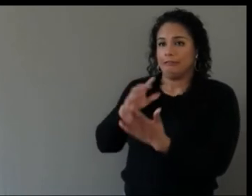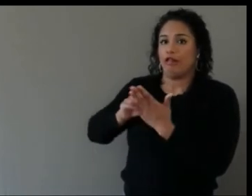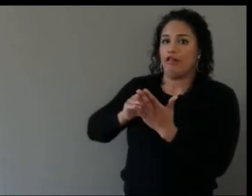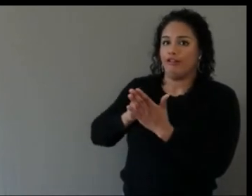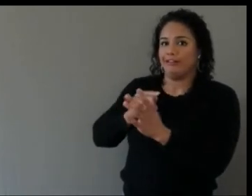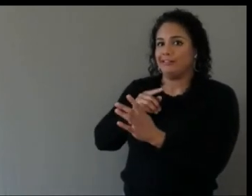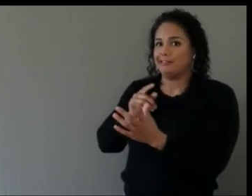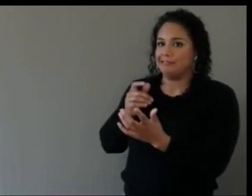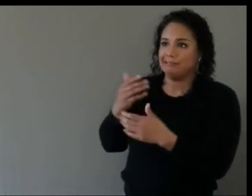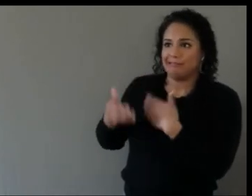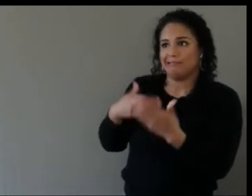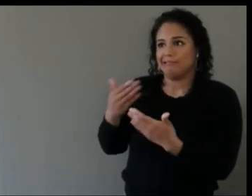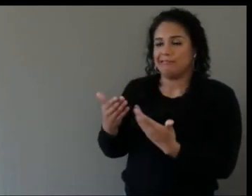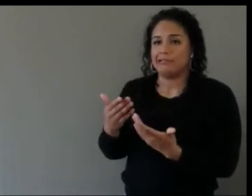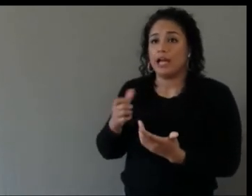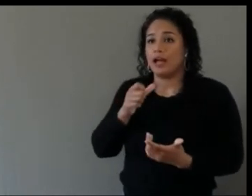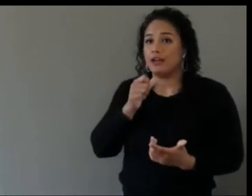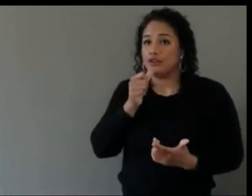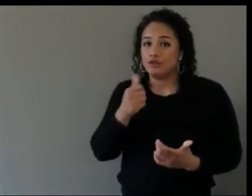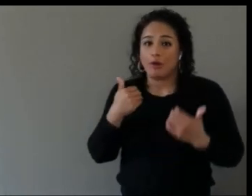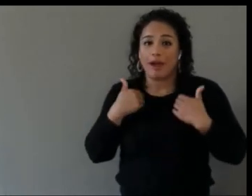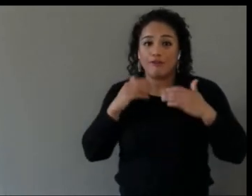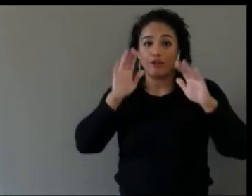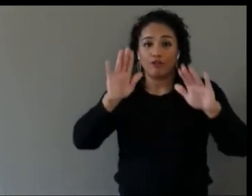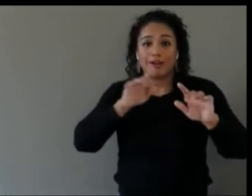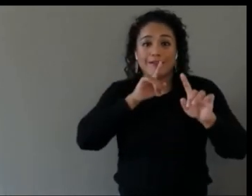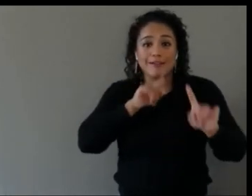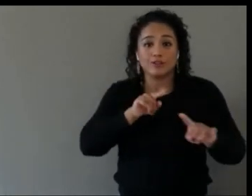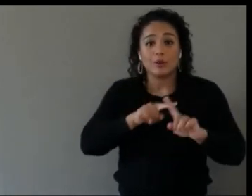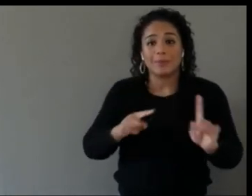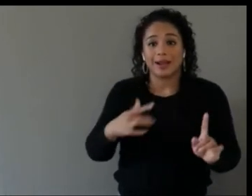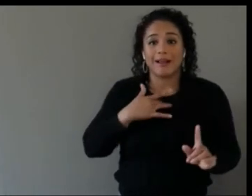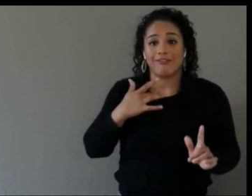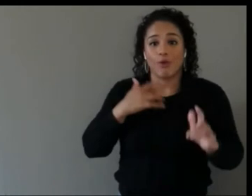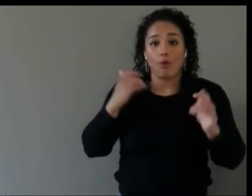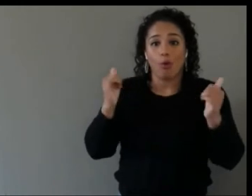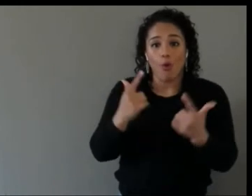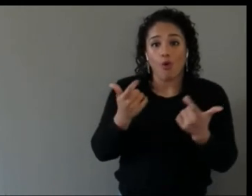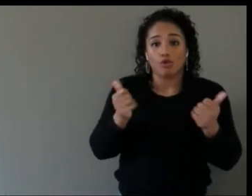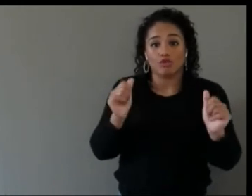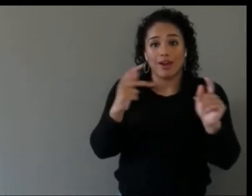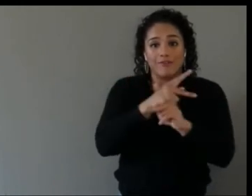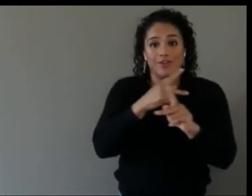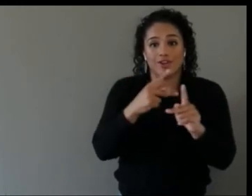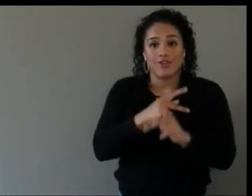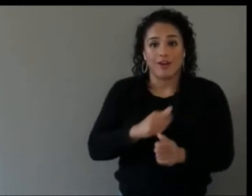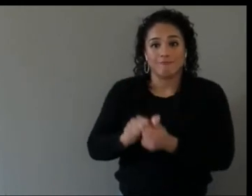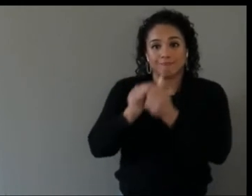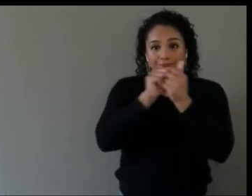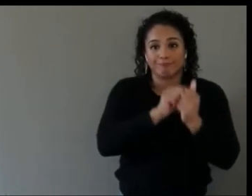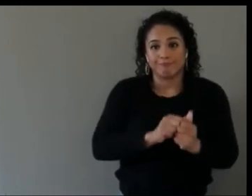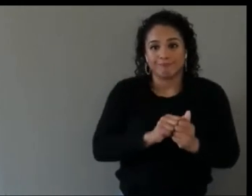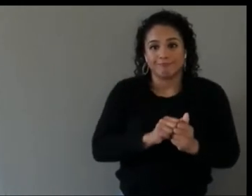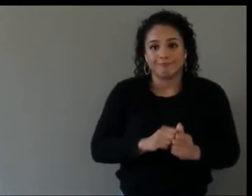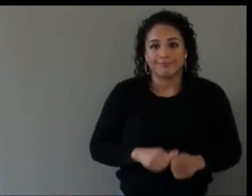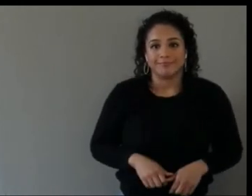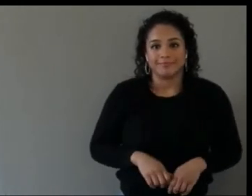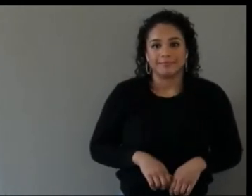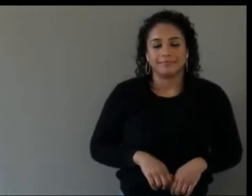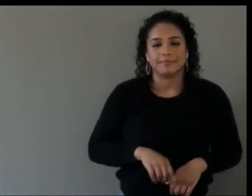to figure out together. Thank you all very much for those great answers.